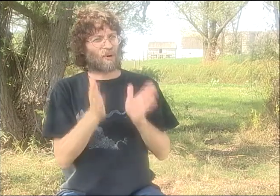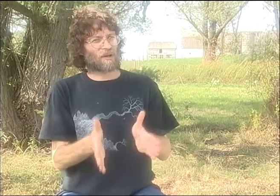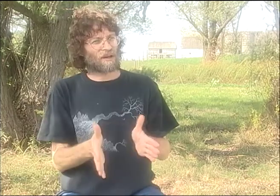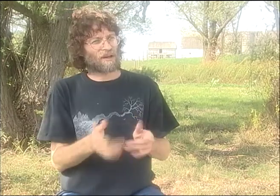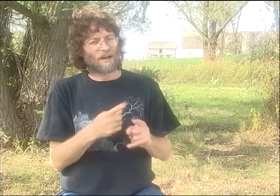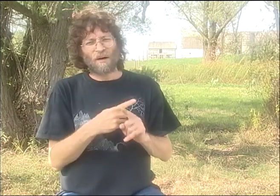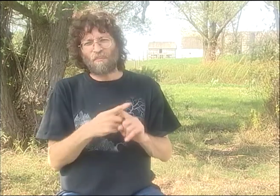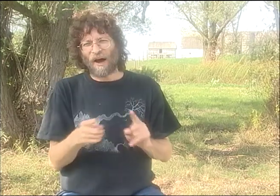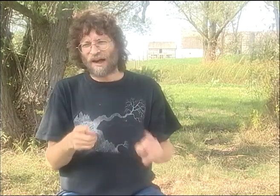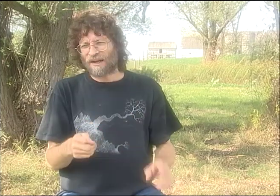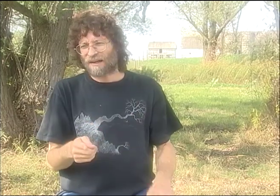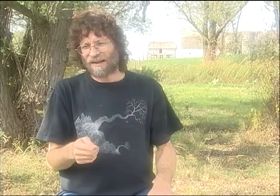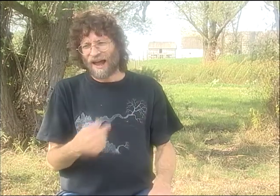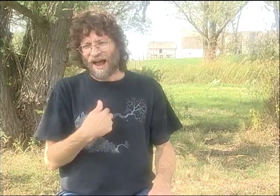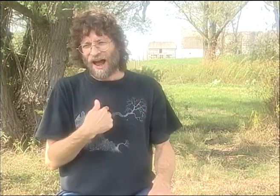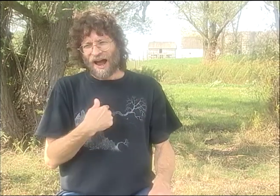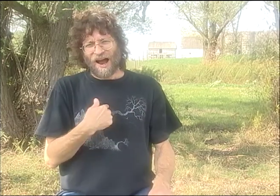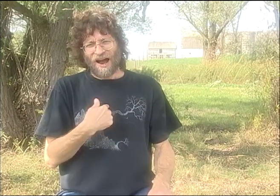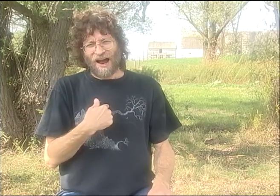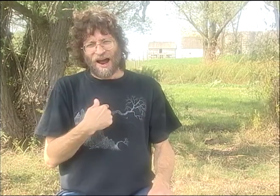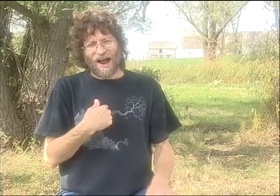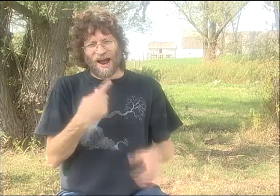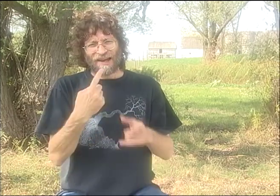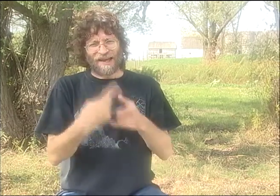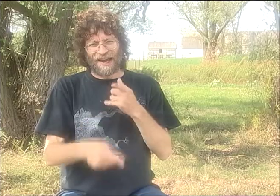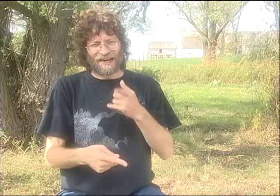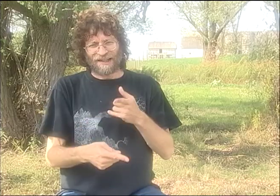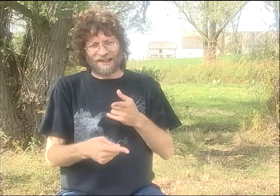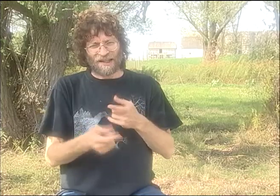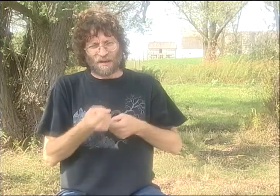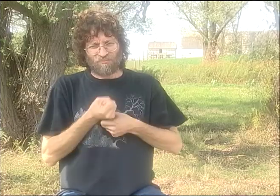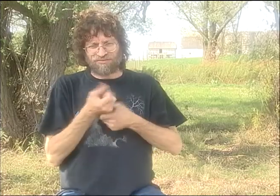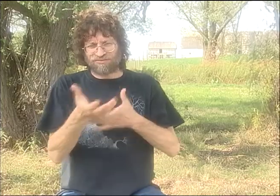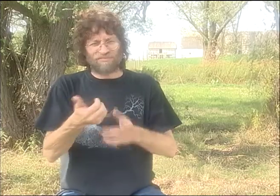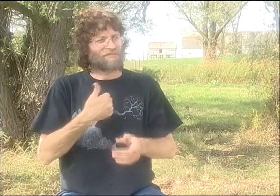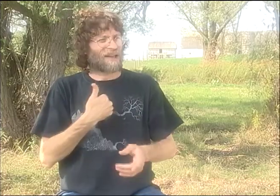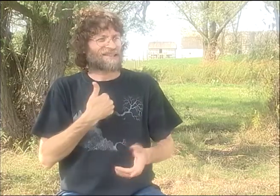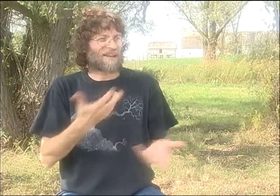I MEAN, I GUESS I'M AN ASL POET